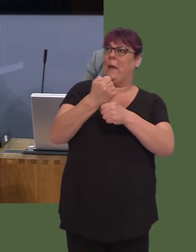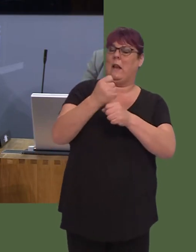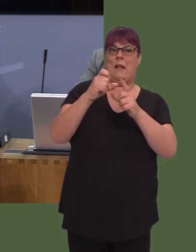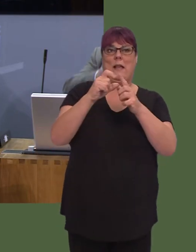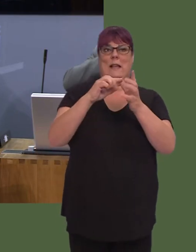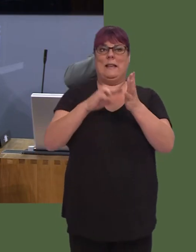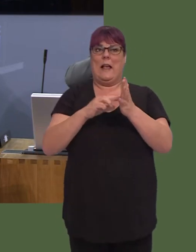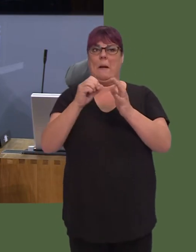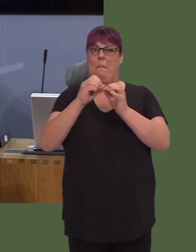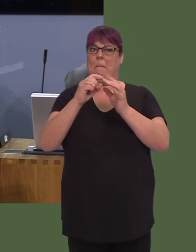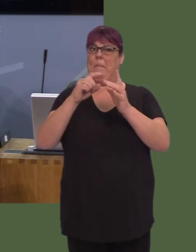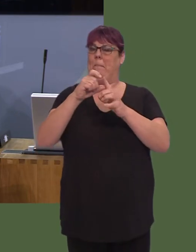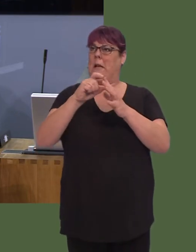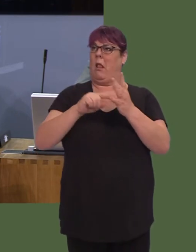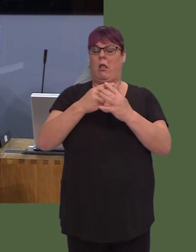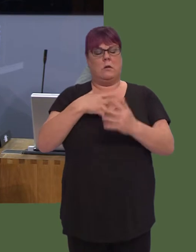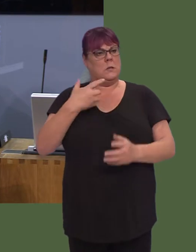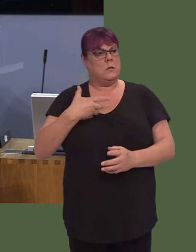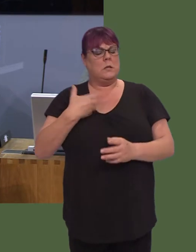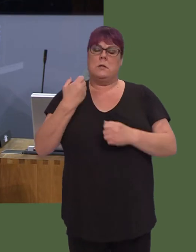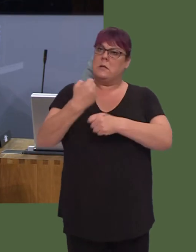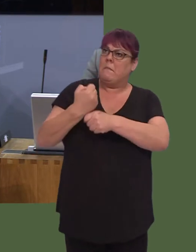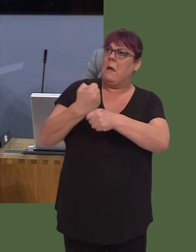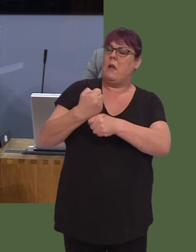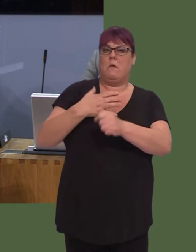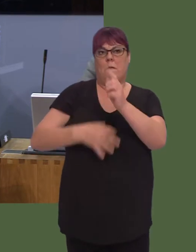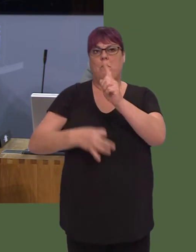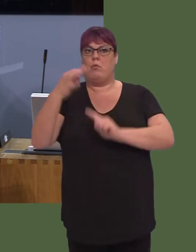I wonder if you can give us an assurance that, under the new Transport for Wales structure